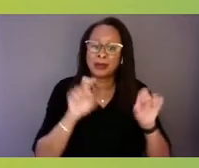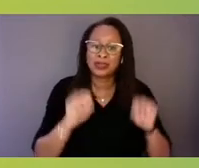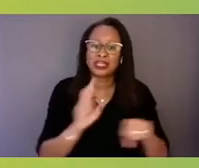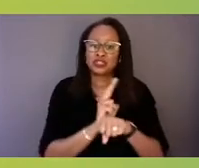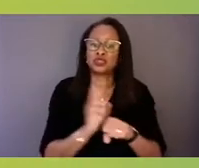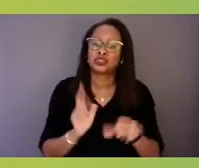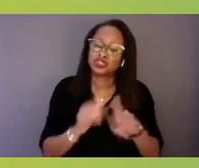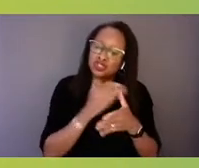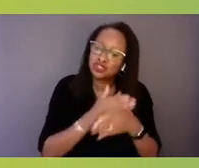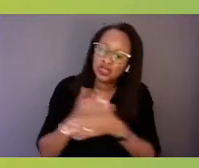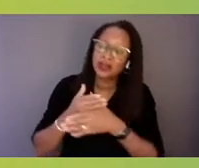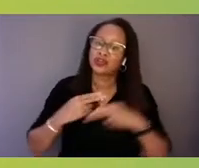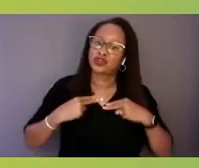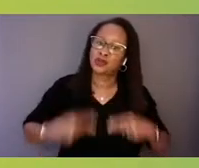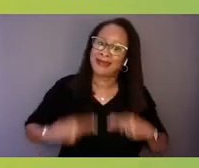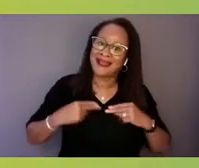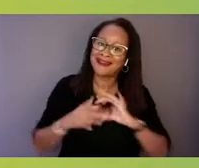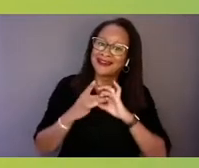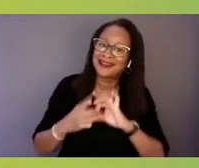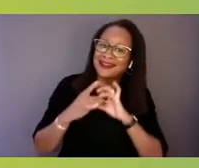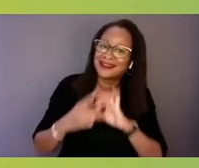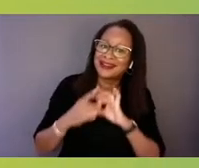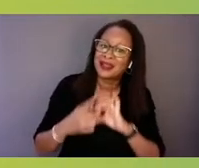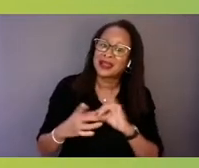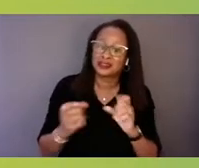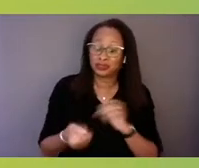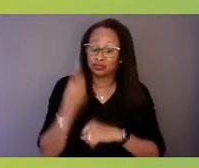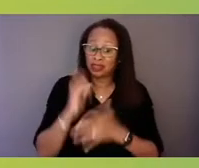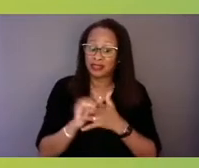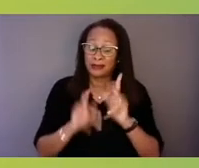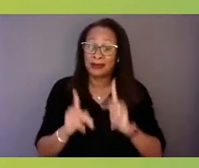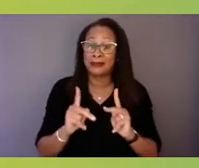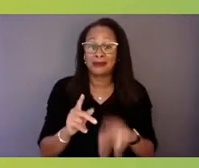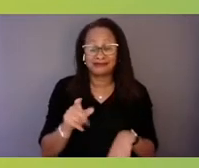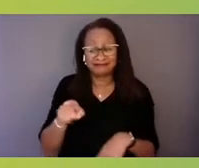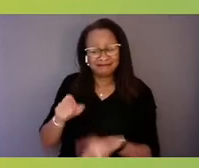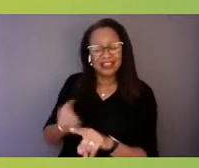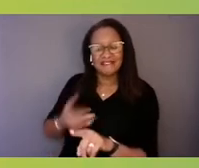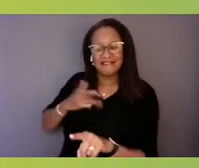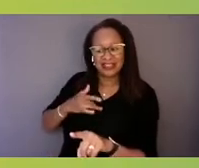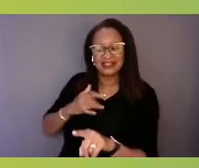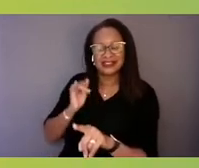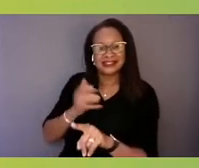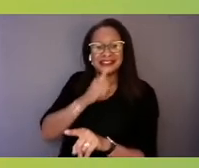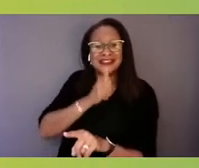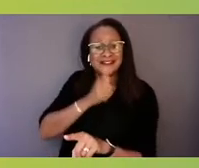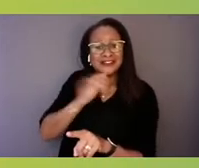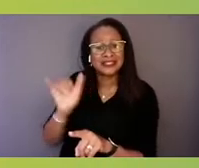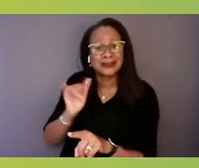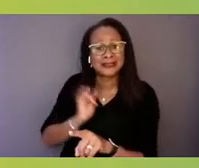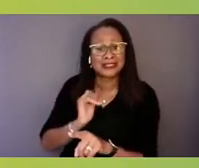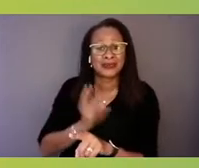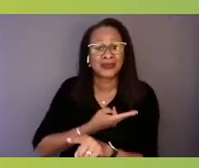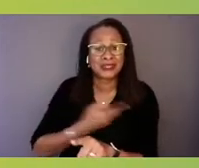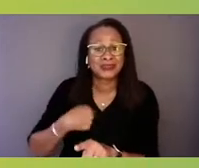that other people feel and suffer just as we do. However, we can be understanding and appreciative